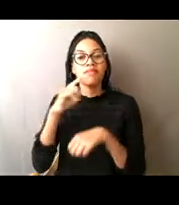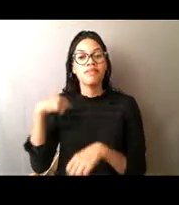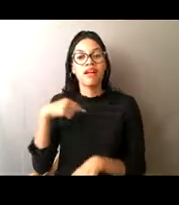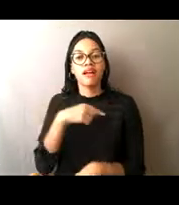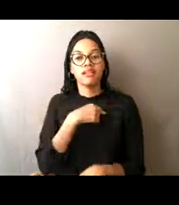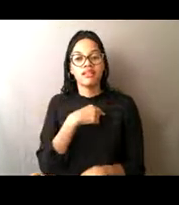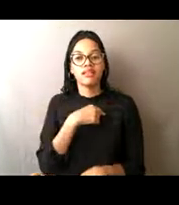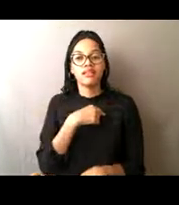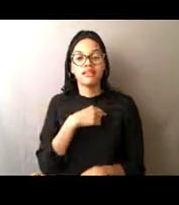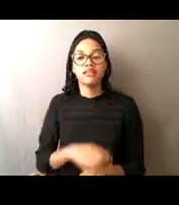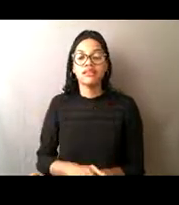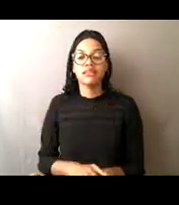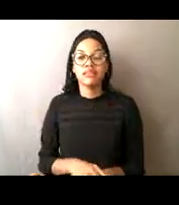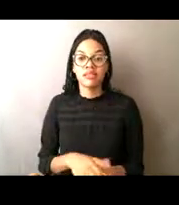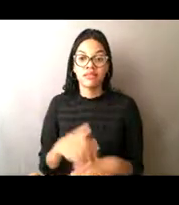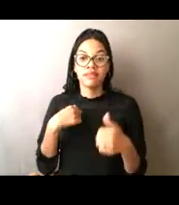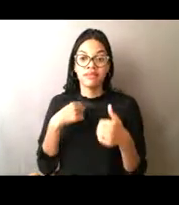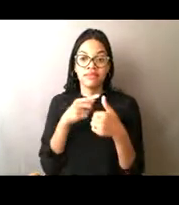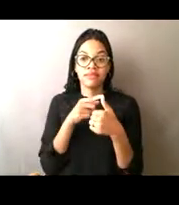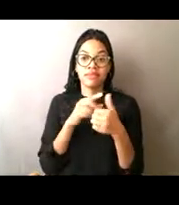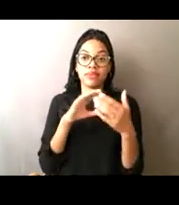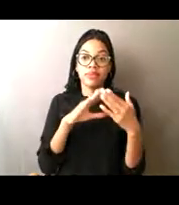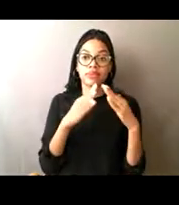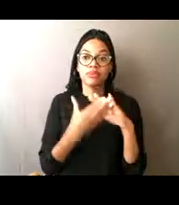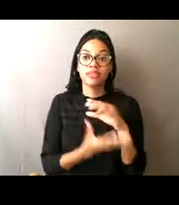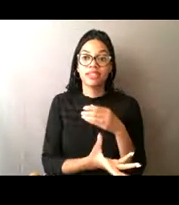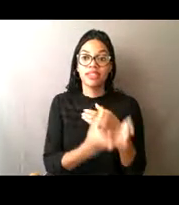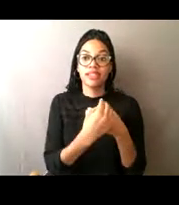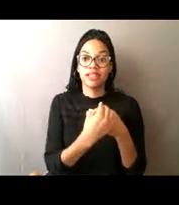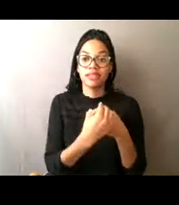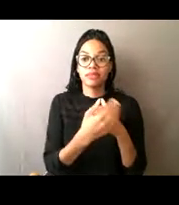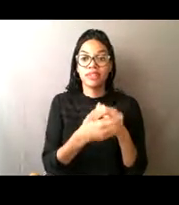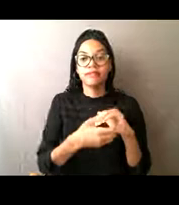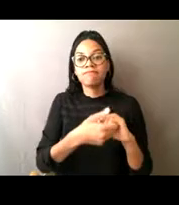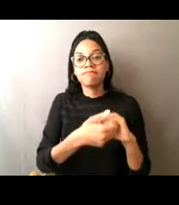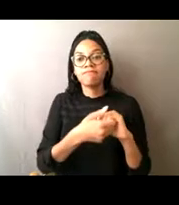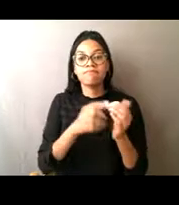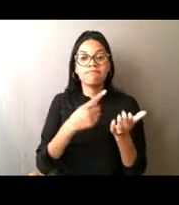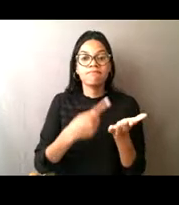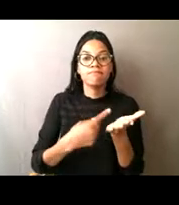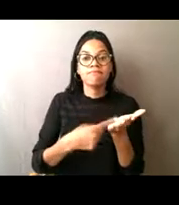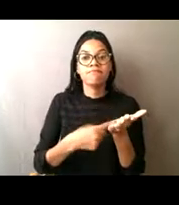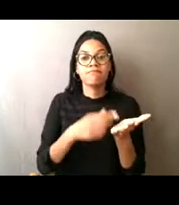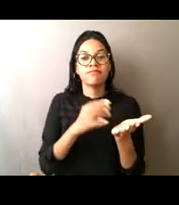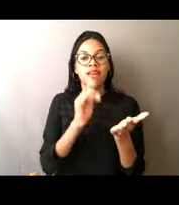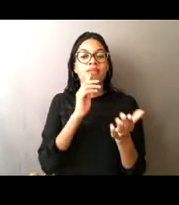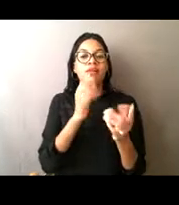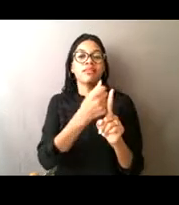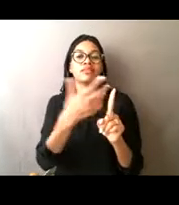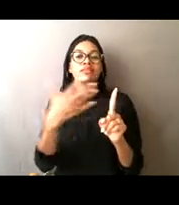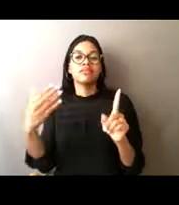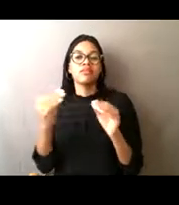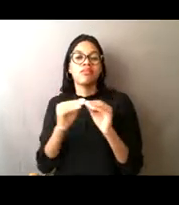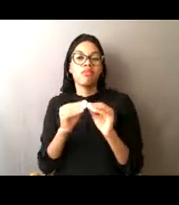So we have community engagement and we're going to get into these more detailed in the future sides.